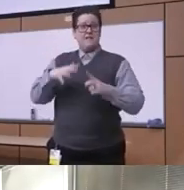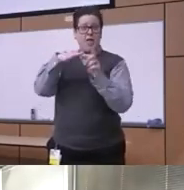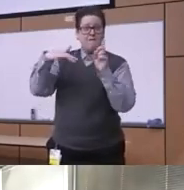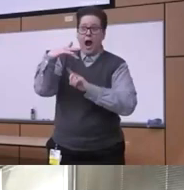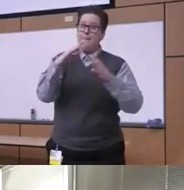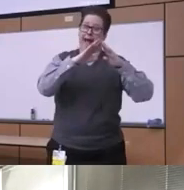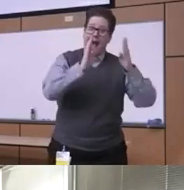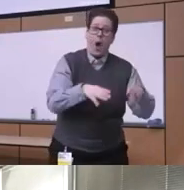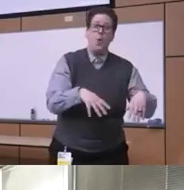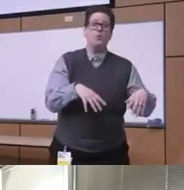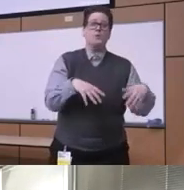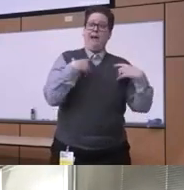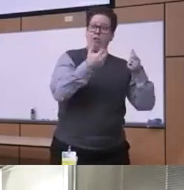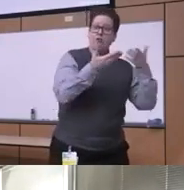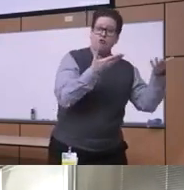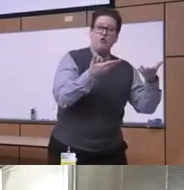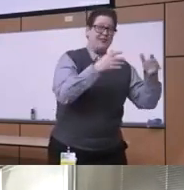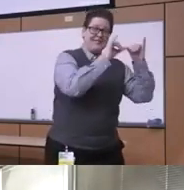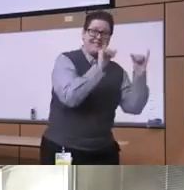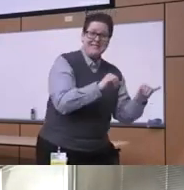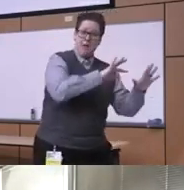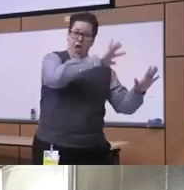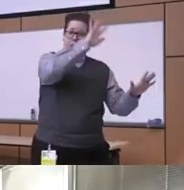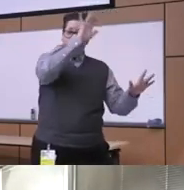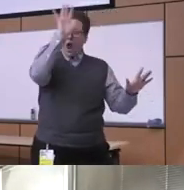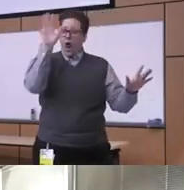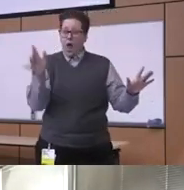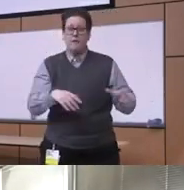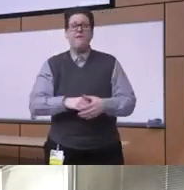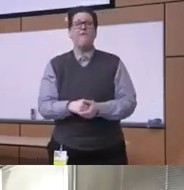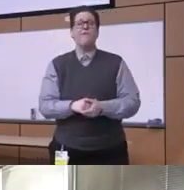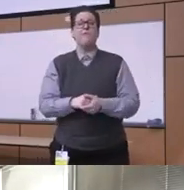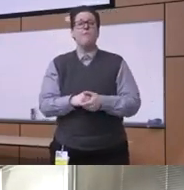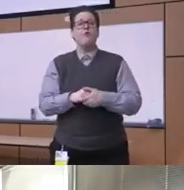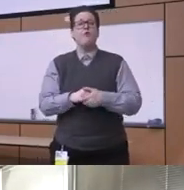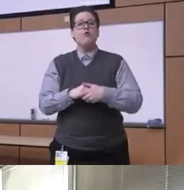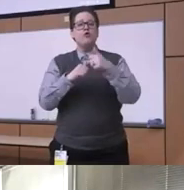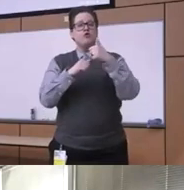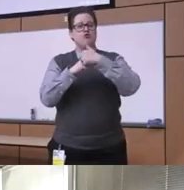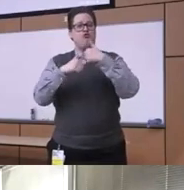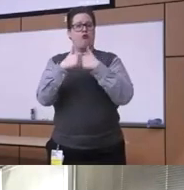you know house assistance and services and the structural inequities happen all across